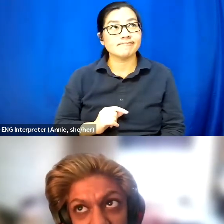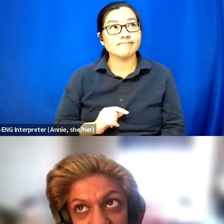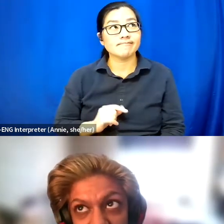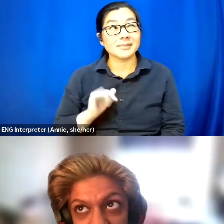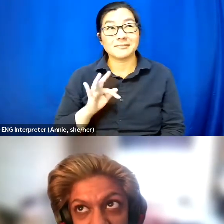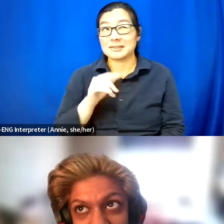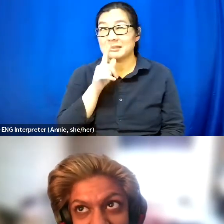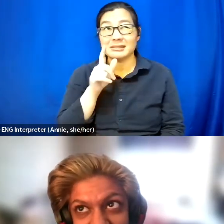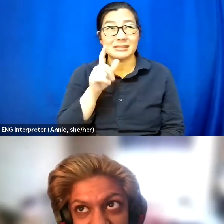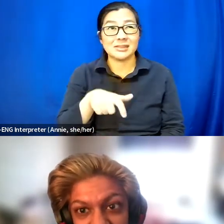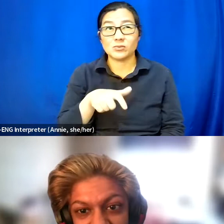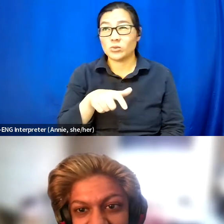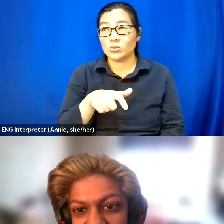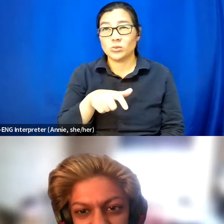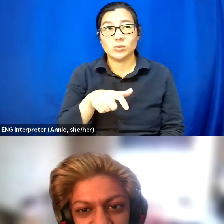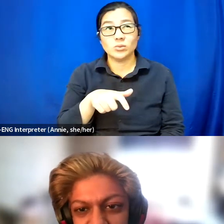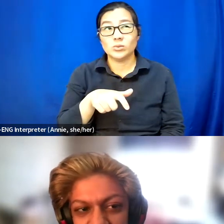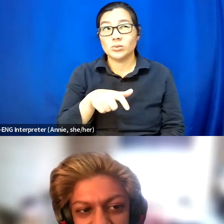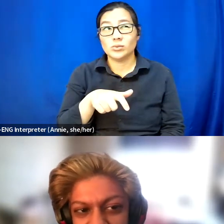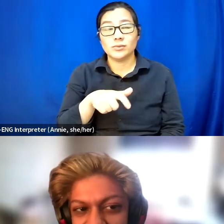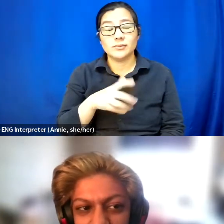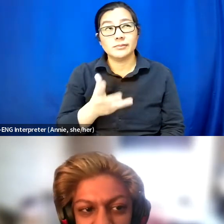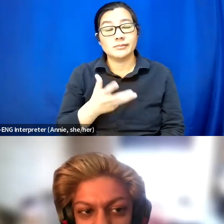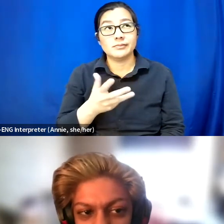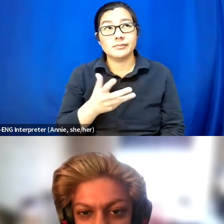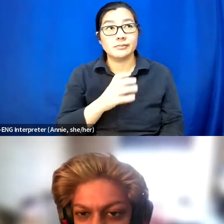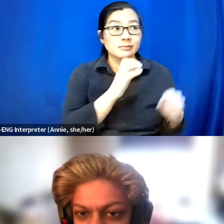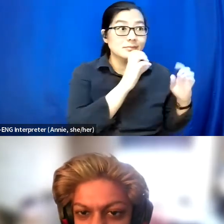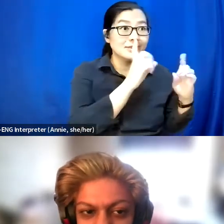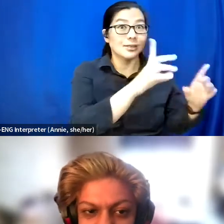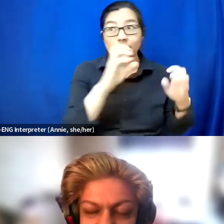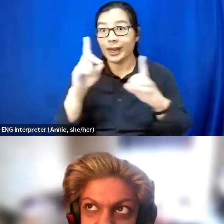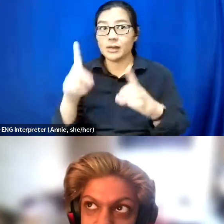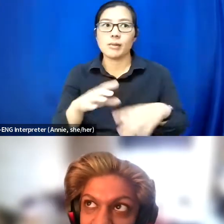[Chuckle] Yeah, if I didn't have to be educating about the 101 all the time --